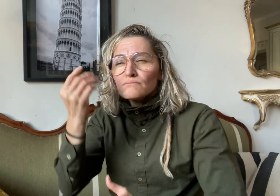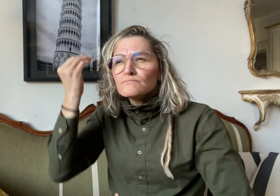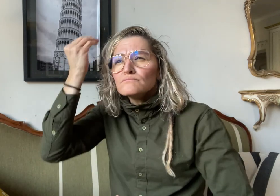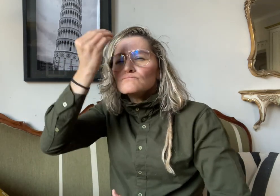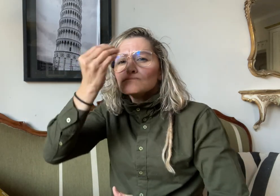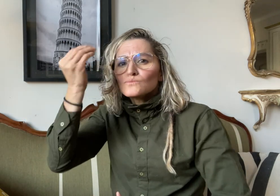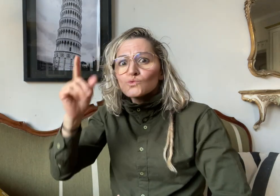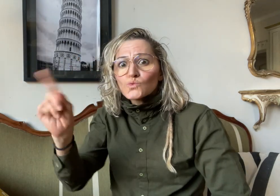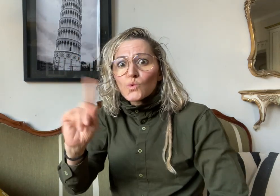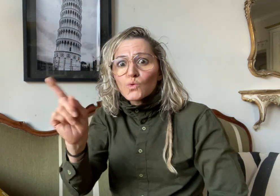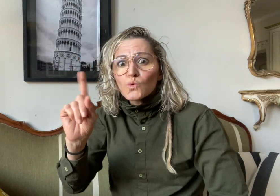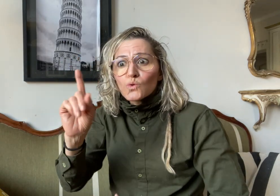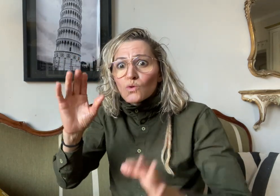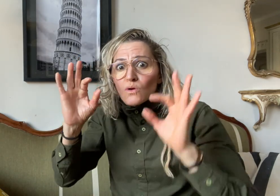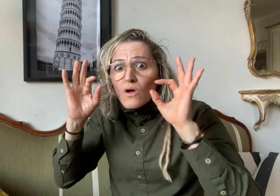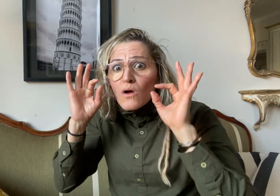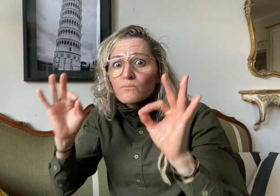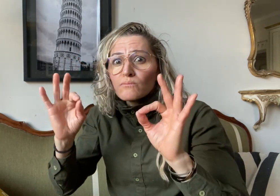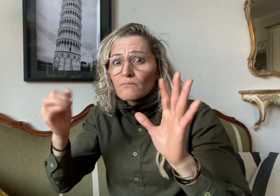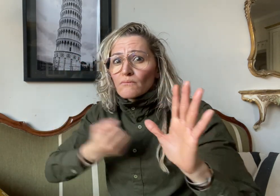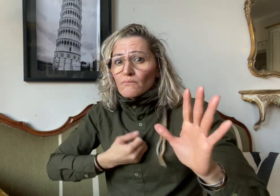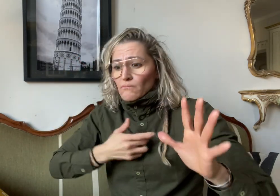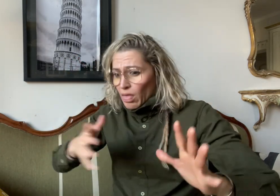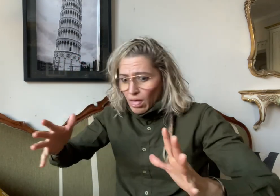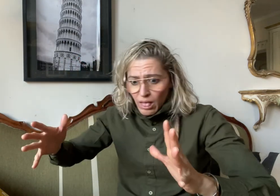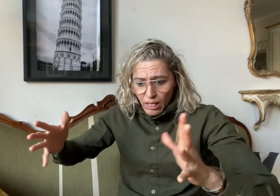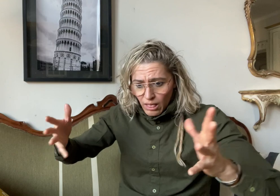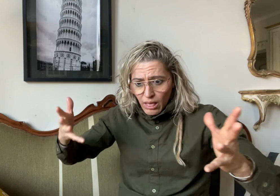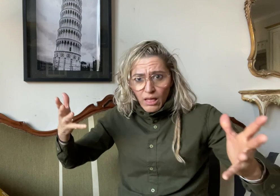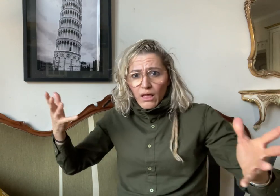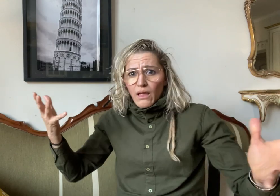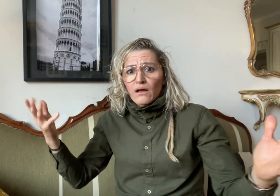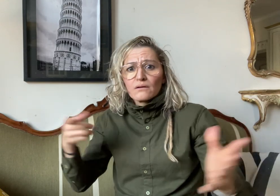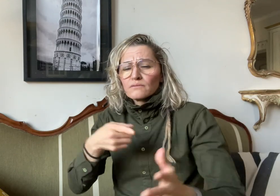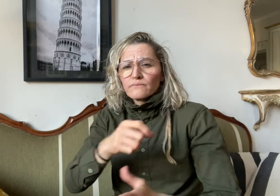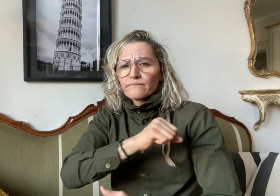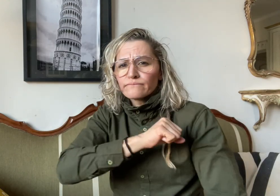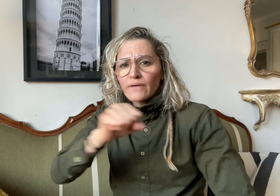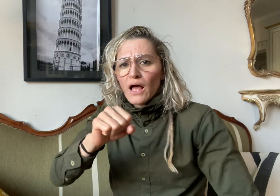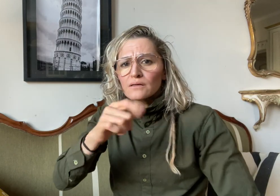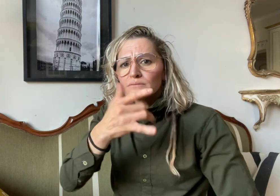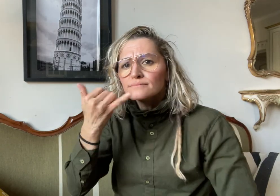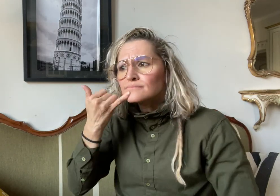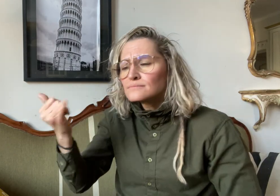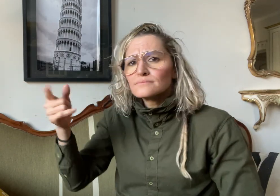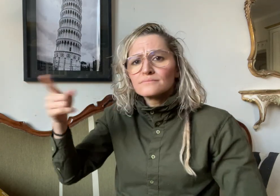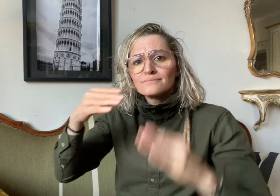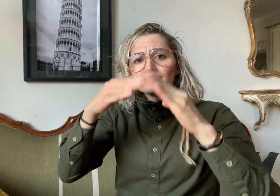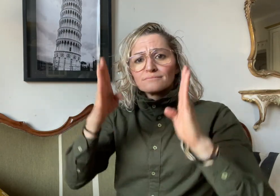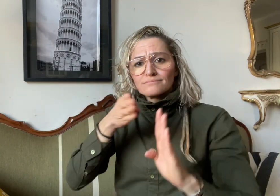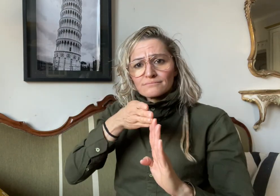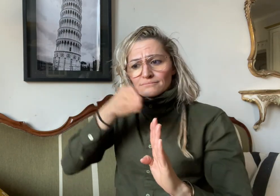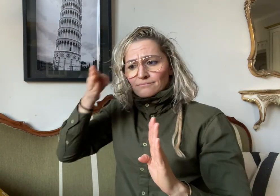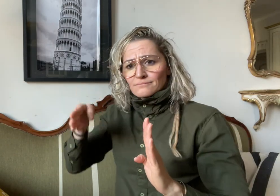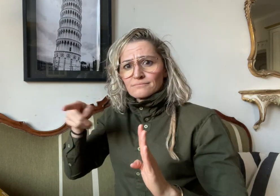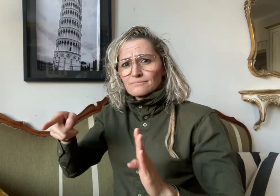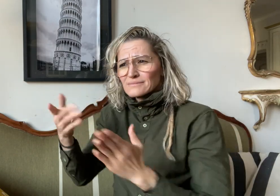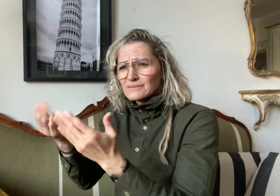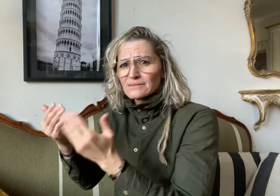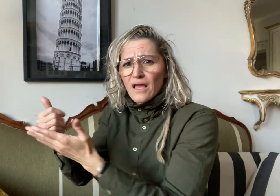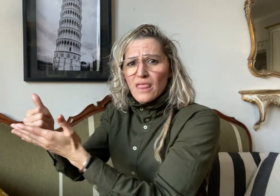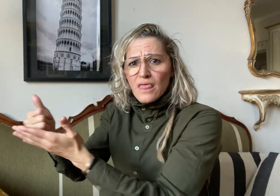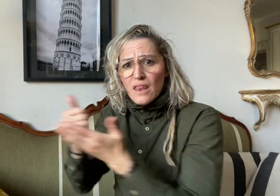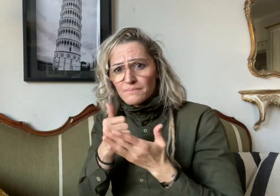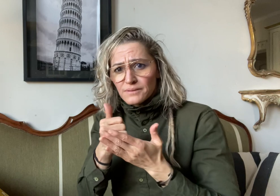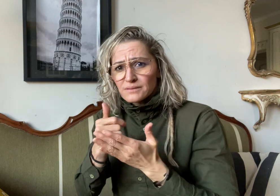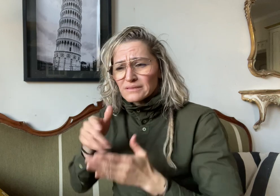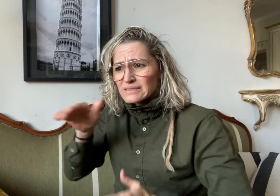was actually happening, they called their neighbor for help,